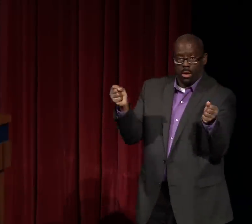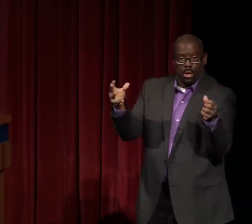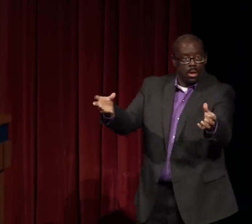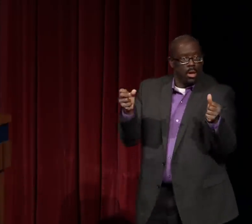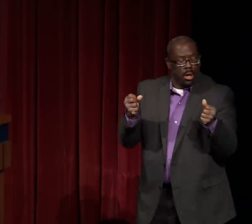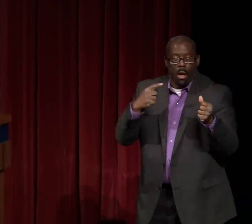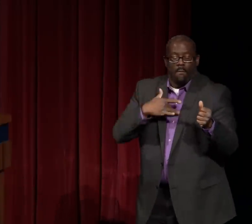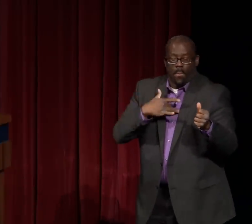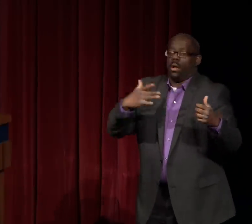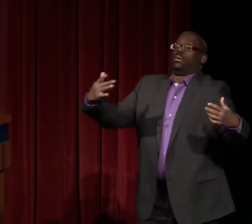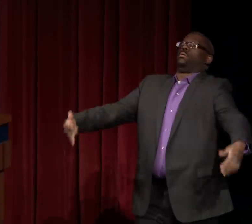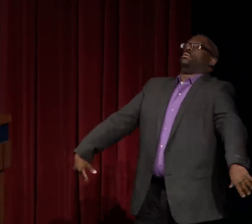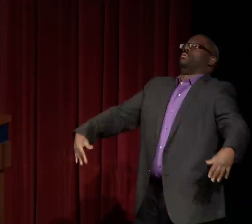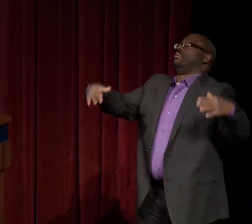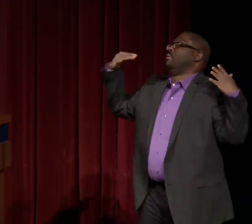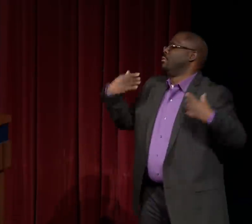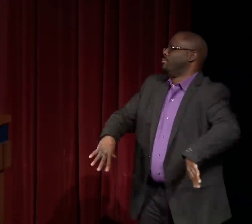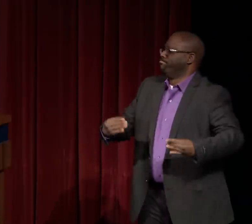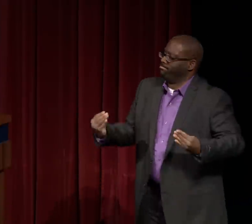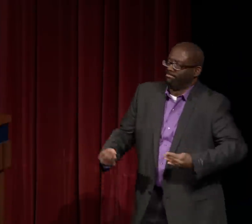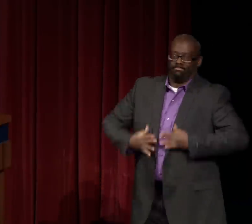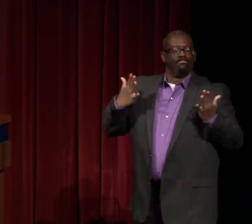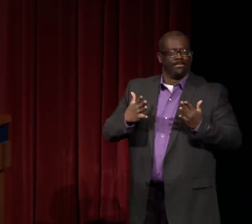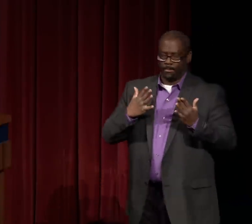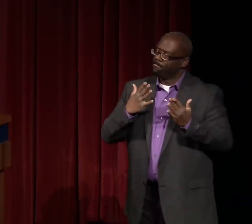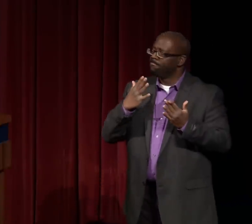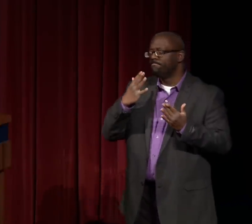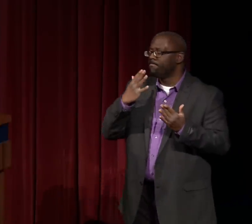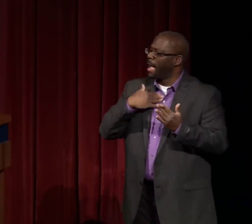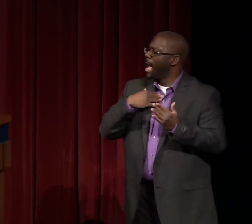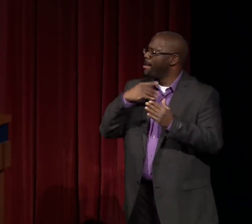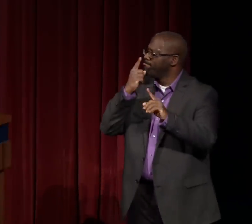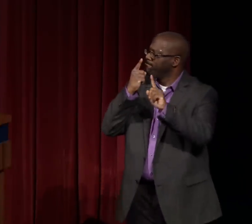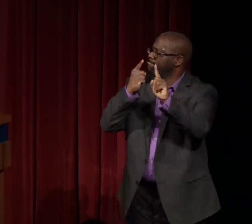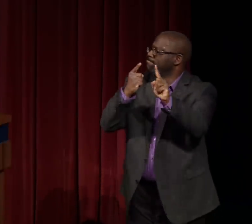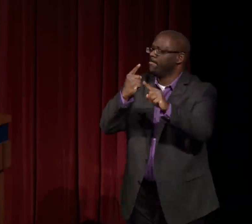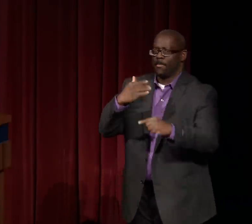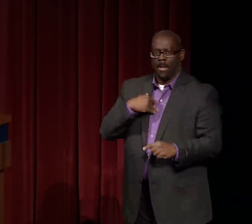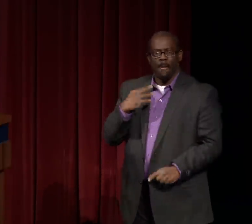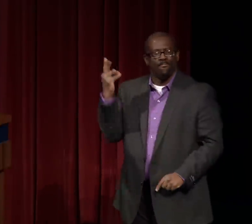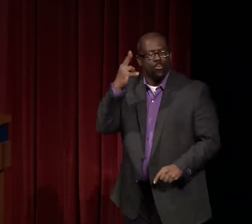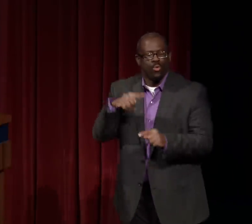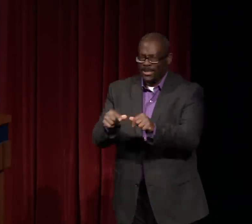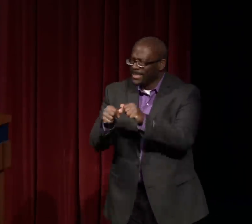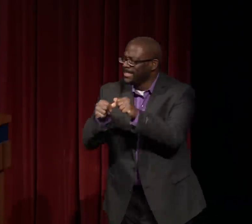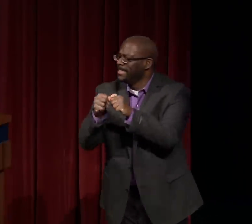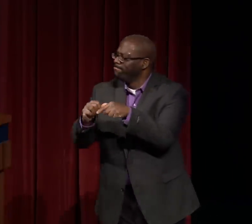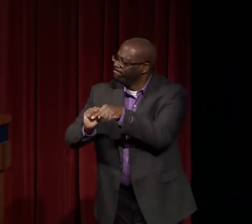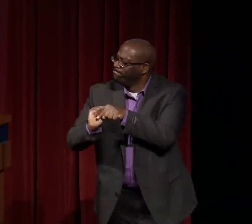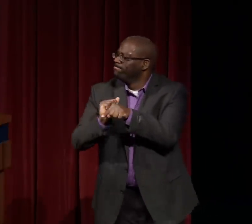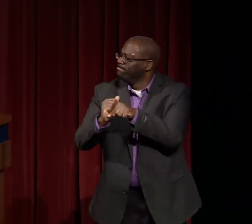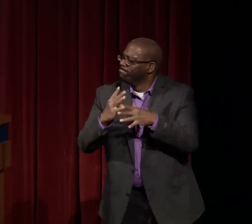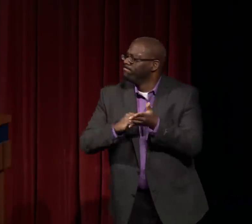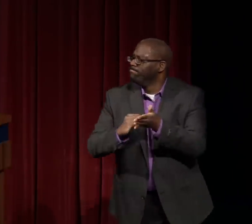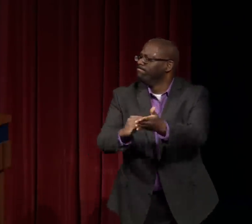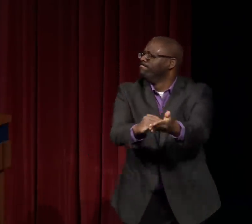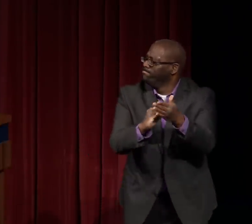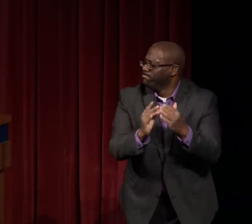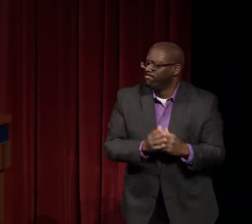who was studying sign language who had seen faces that didn't look like hers over and over again. And once she saw Nathie's face,